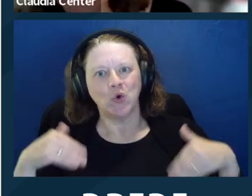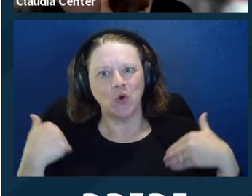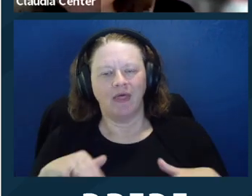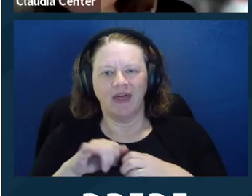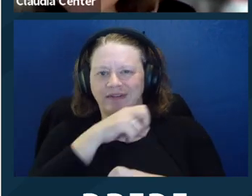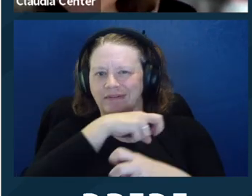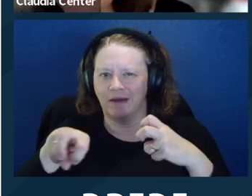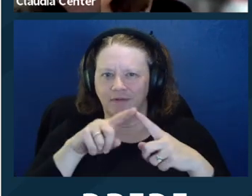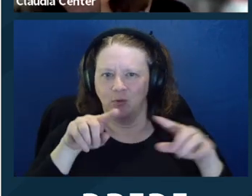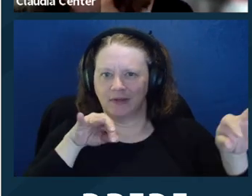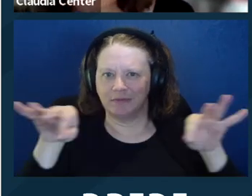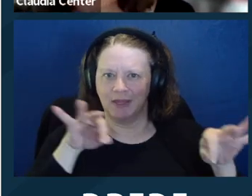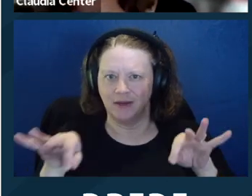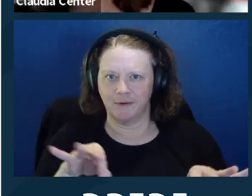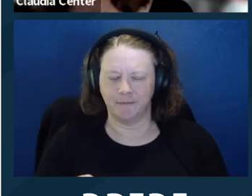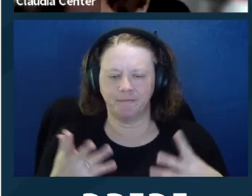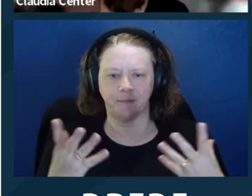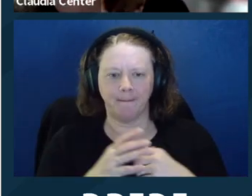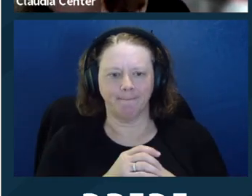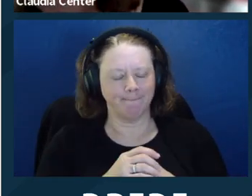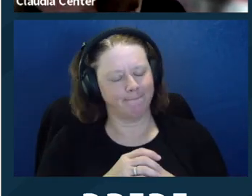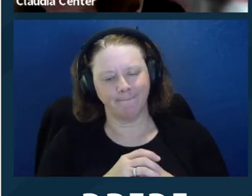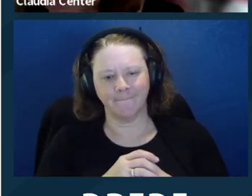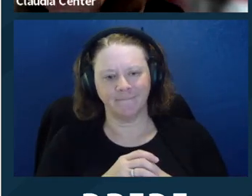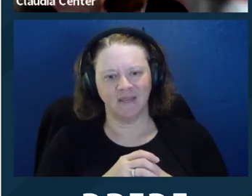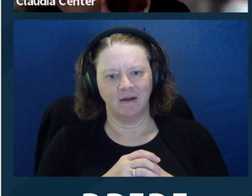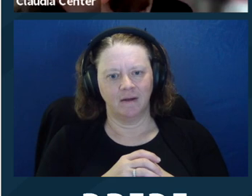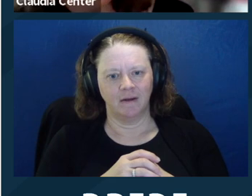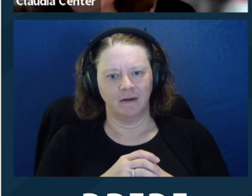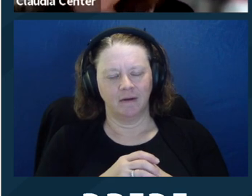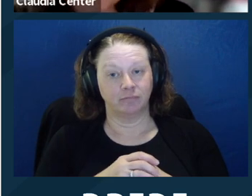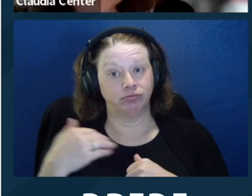from the beginning of time until the date of the settlement agreement, those are really